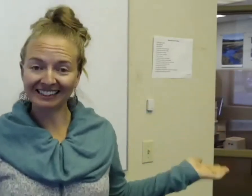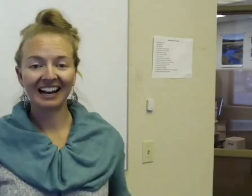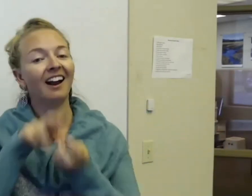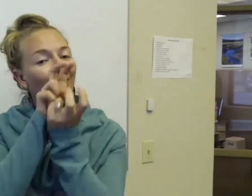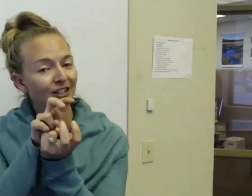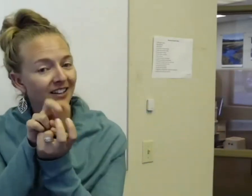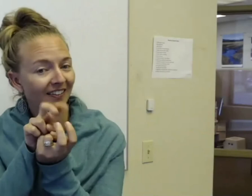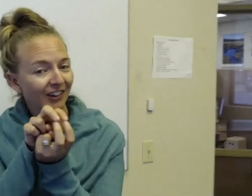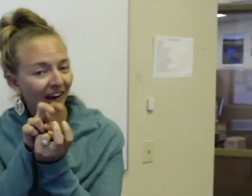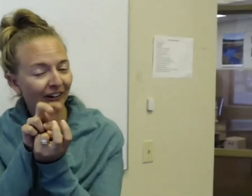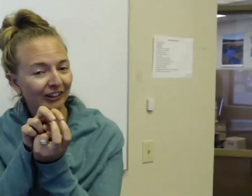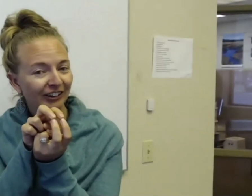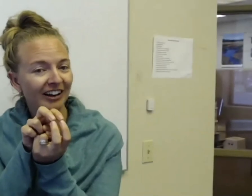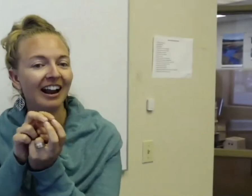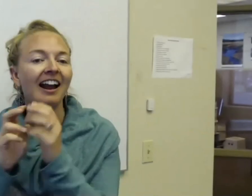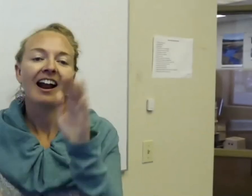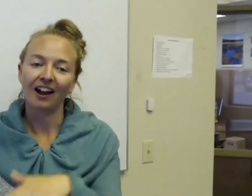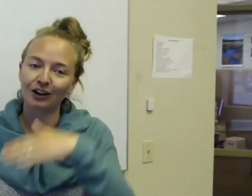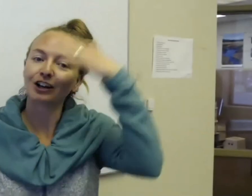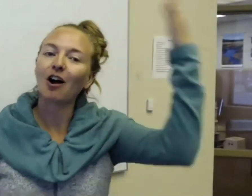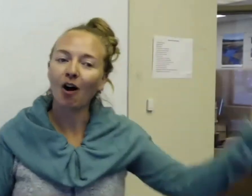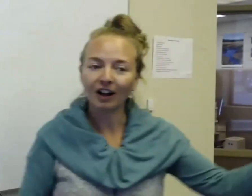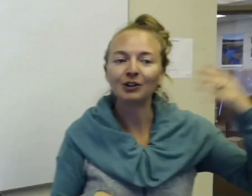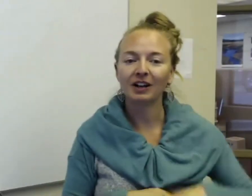They're going to sign their character, and they're going to call on to another character